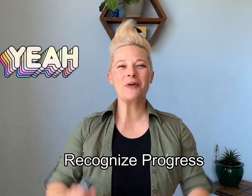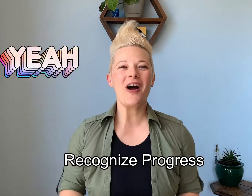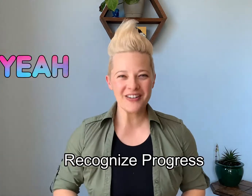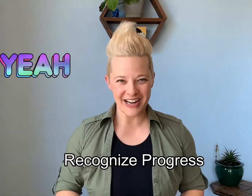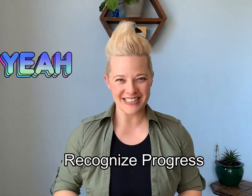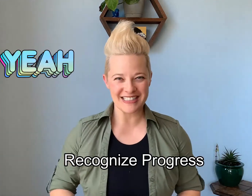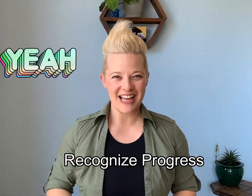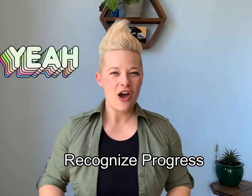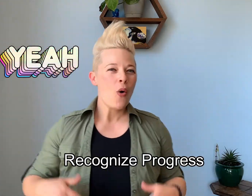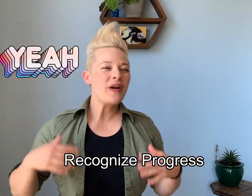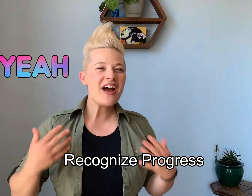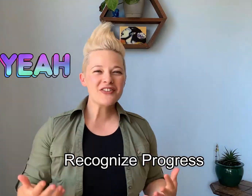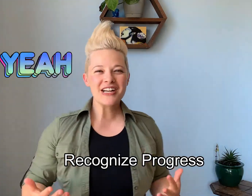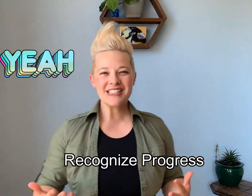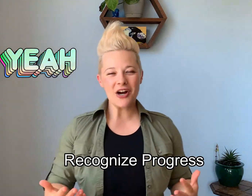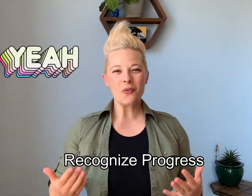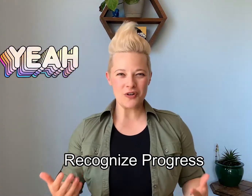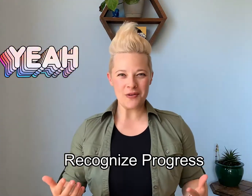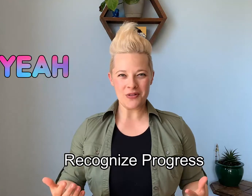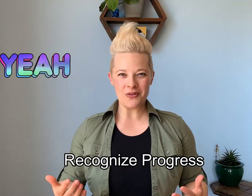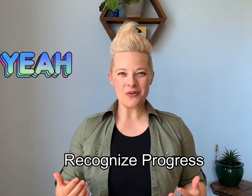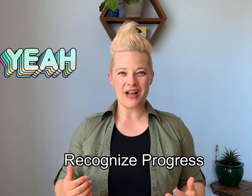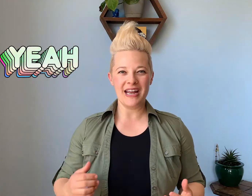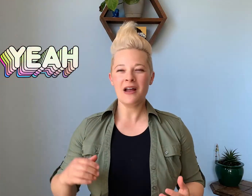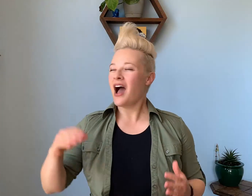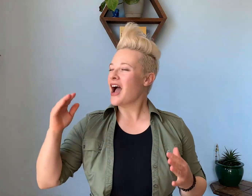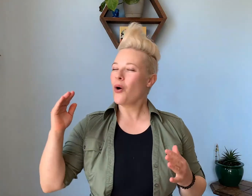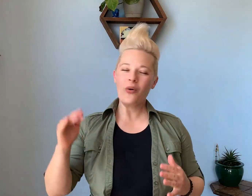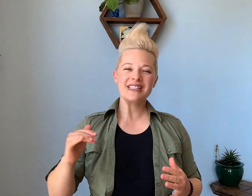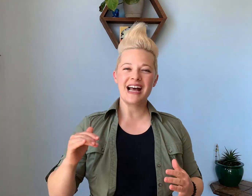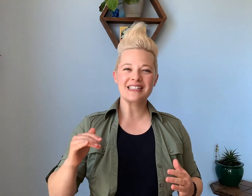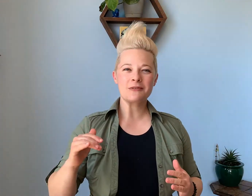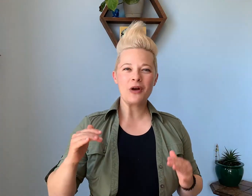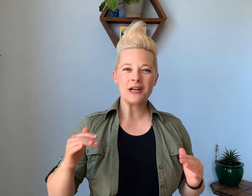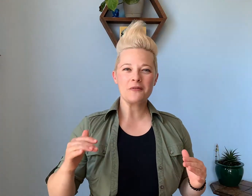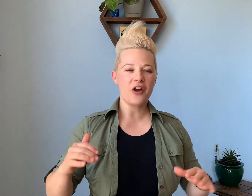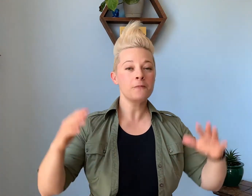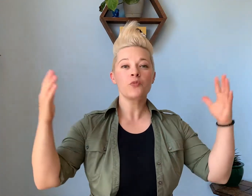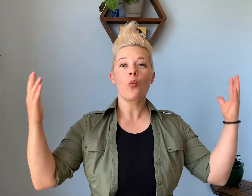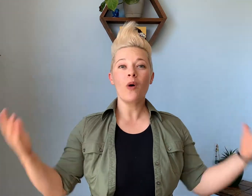progress. Whenever I start working with a new client I always ask them right up front what's